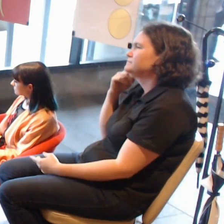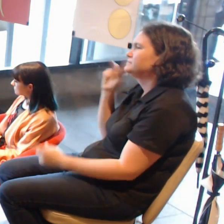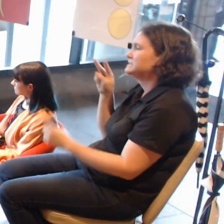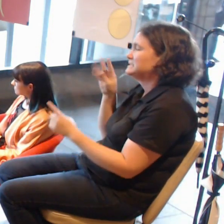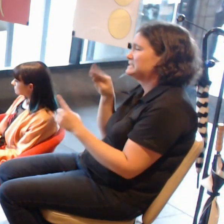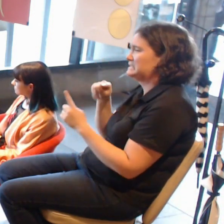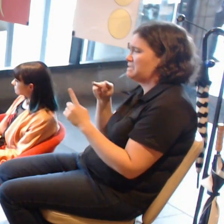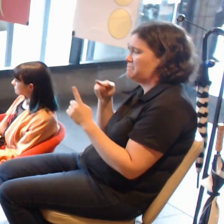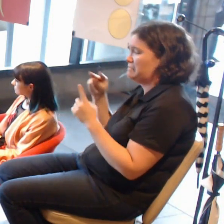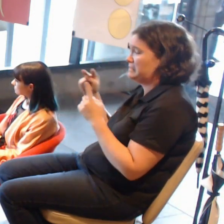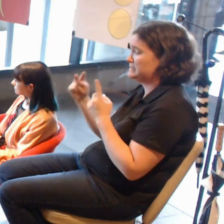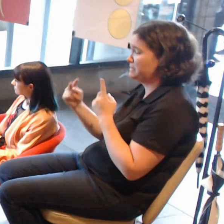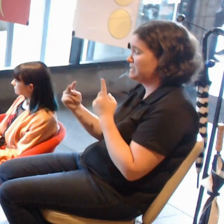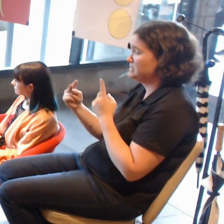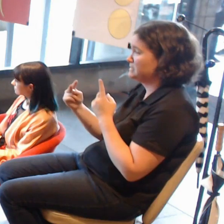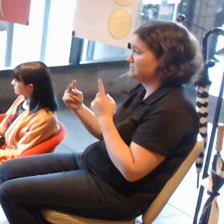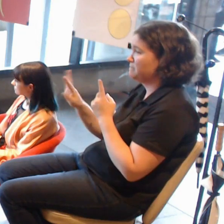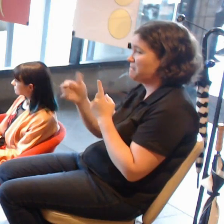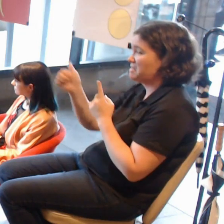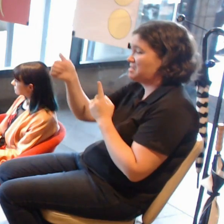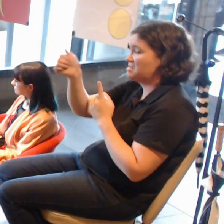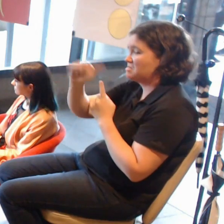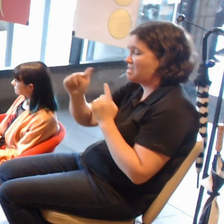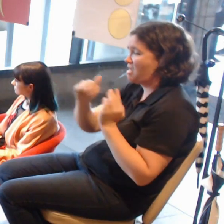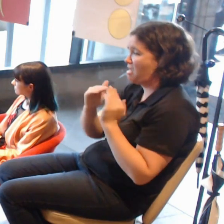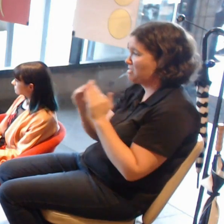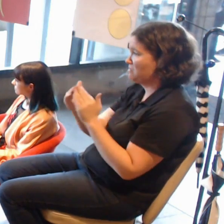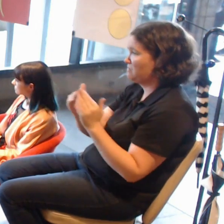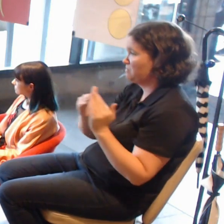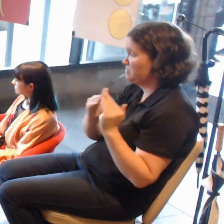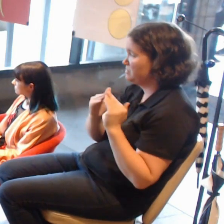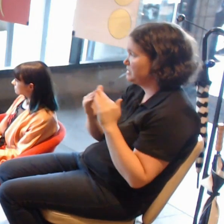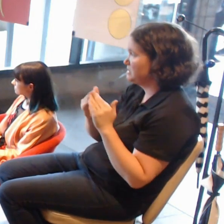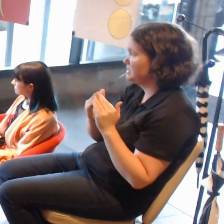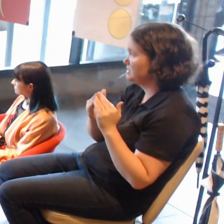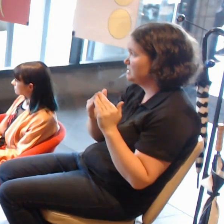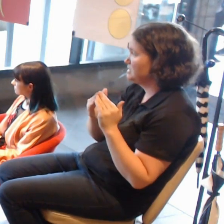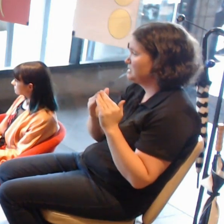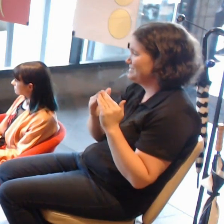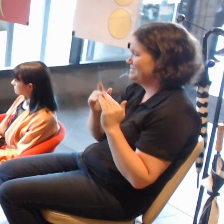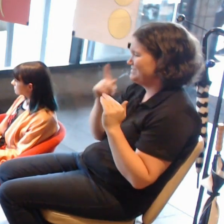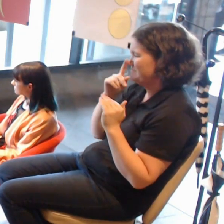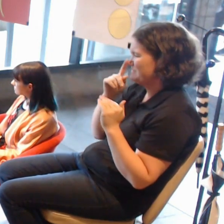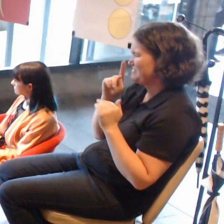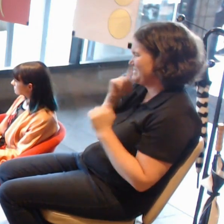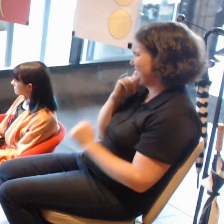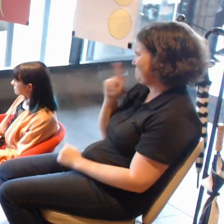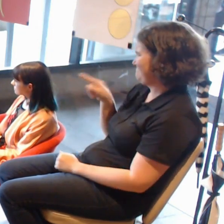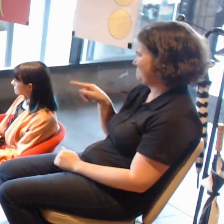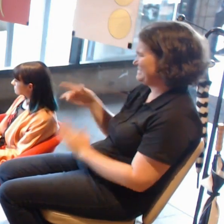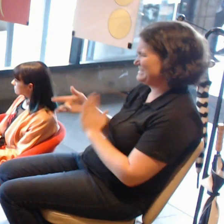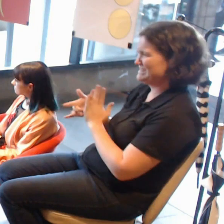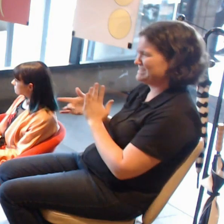or more the critical arts community, that because it relies on things like certain levels of technology,